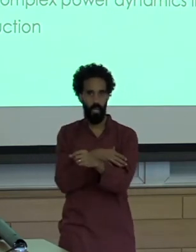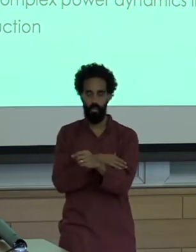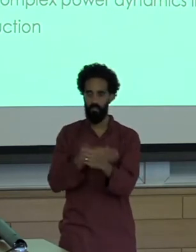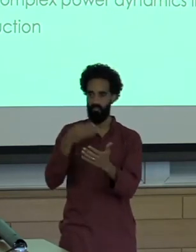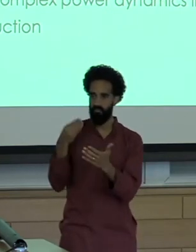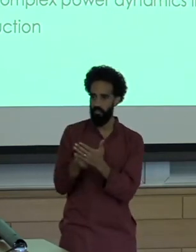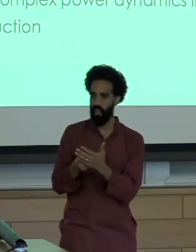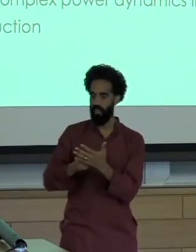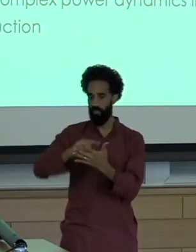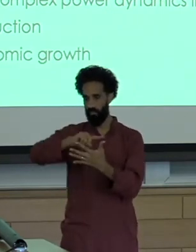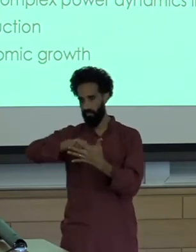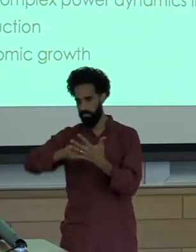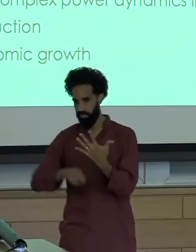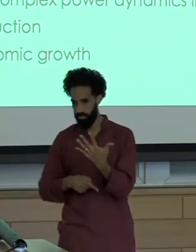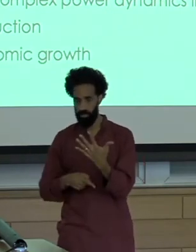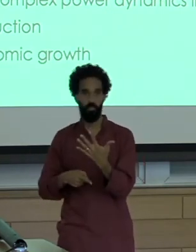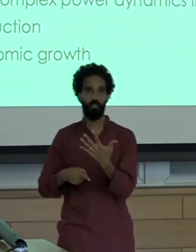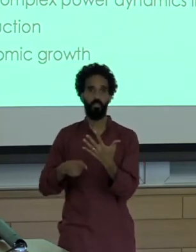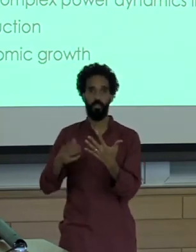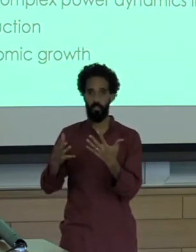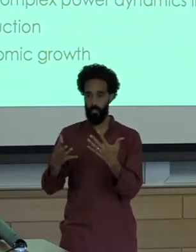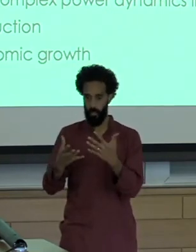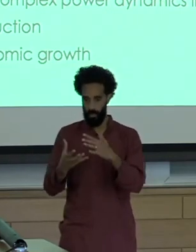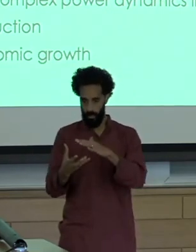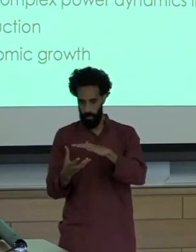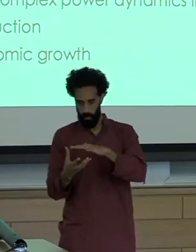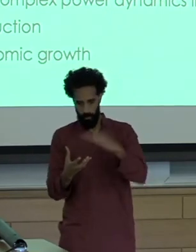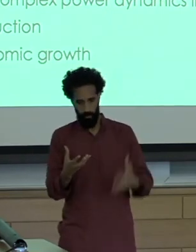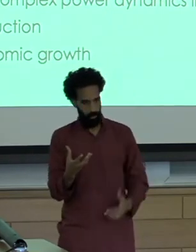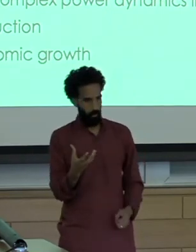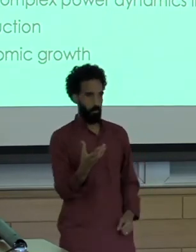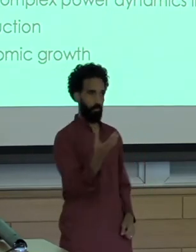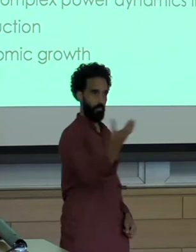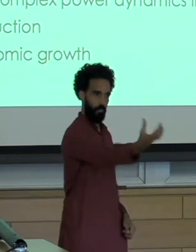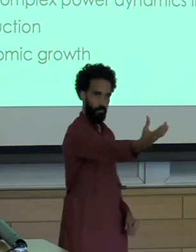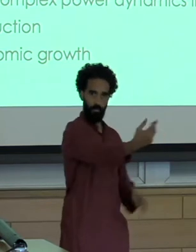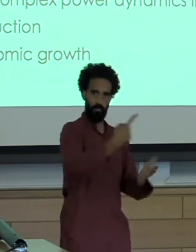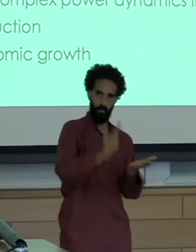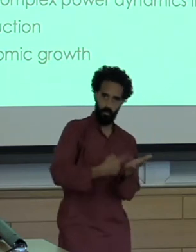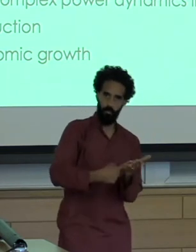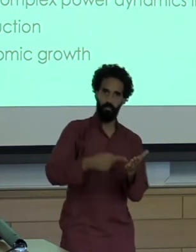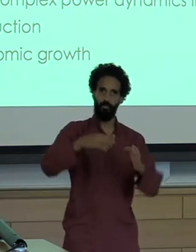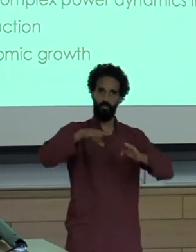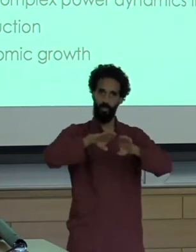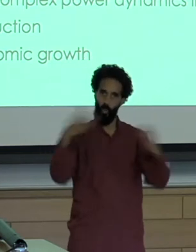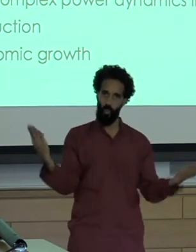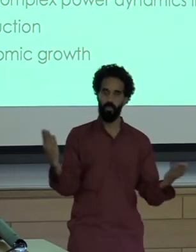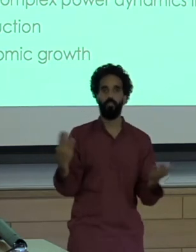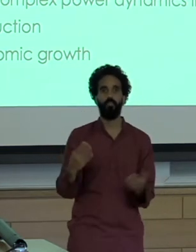Barely surface in the news and also to interrogate this glorification of economic growth